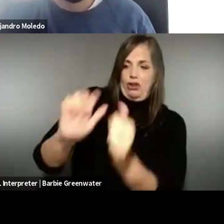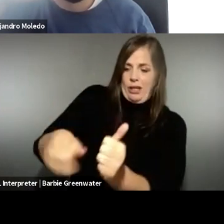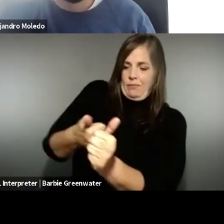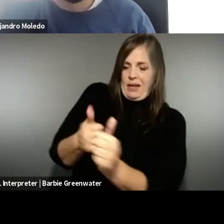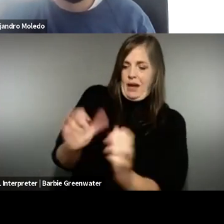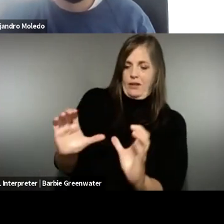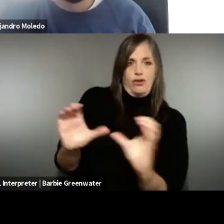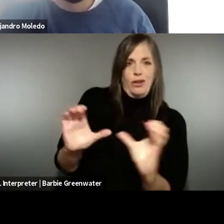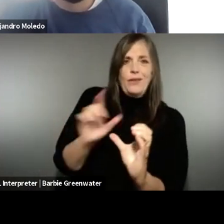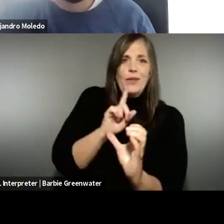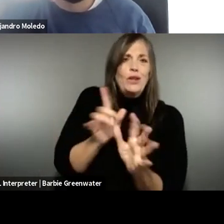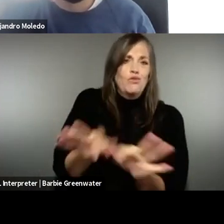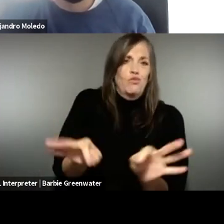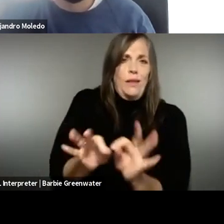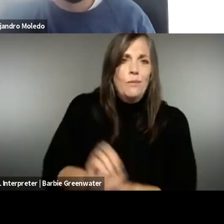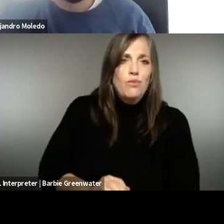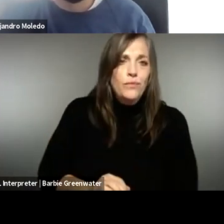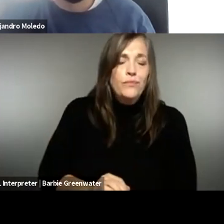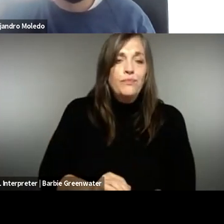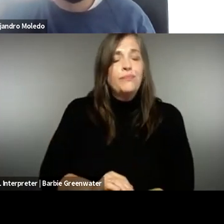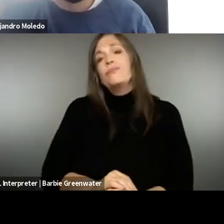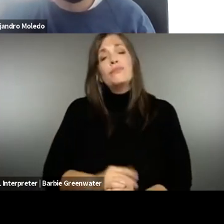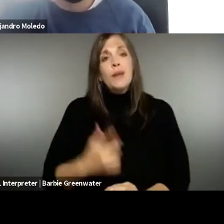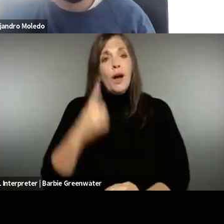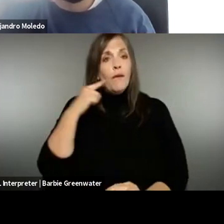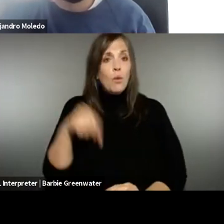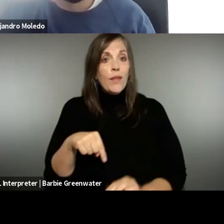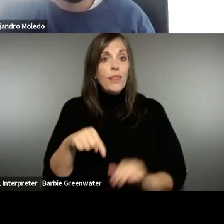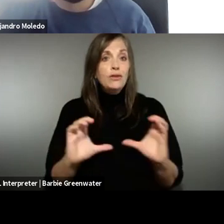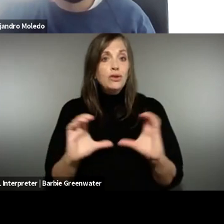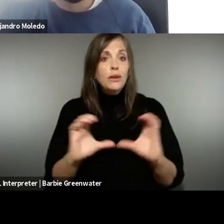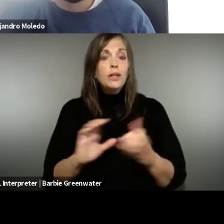and I think really as others, because we are saying -- I think it's the